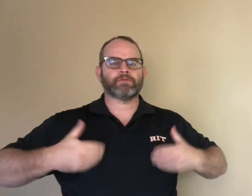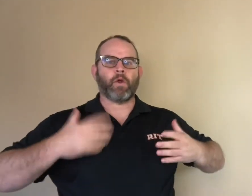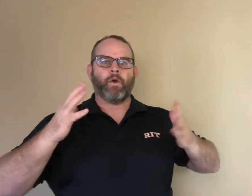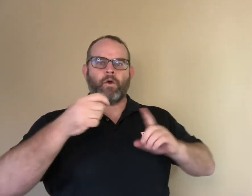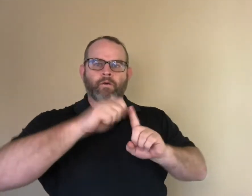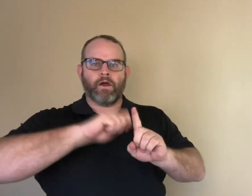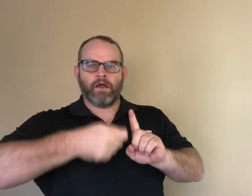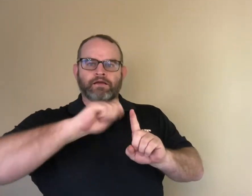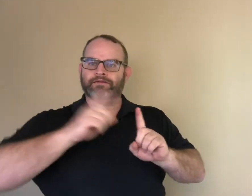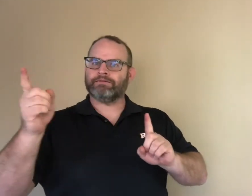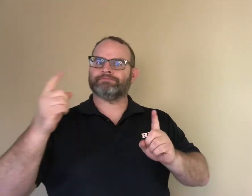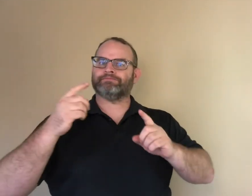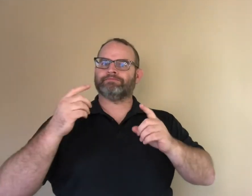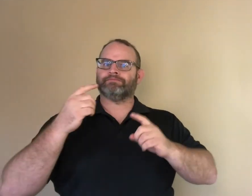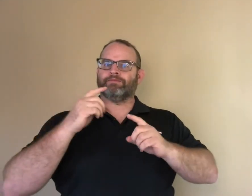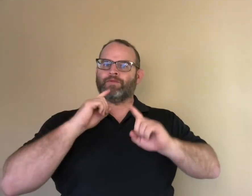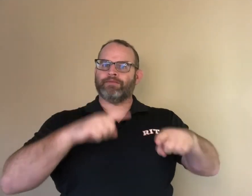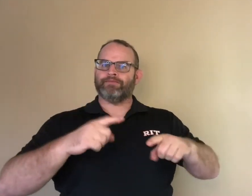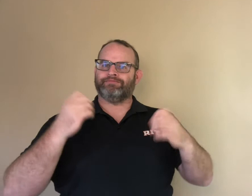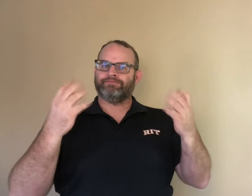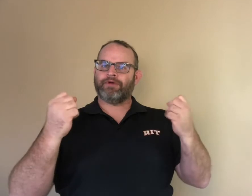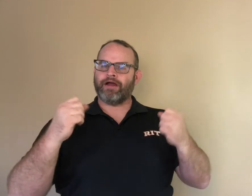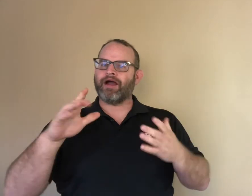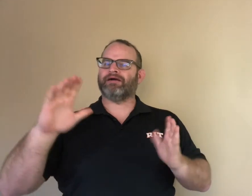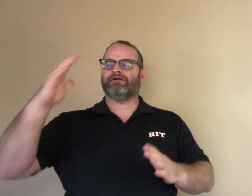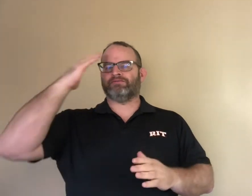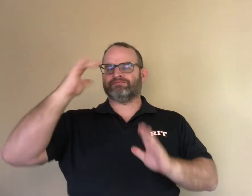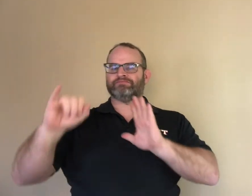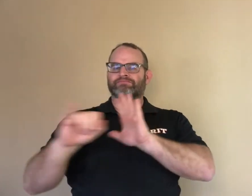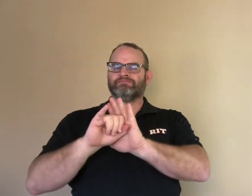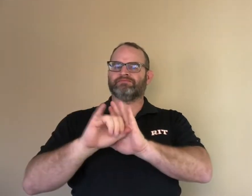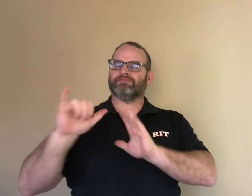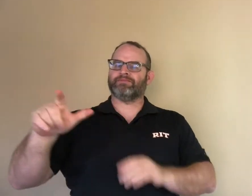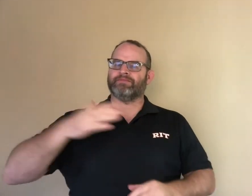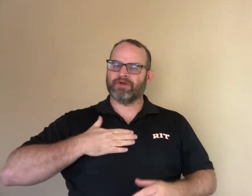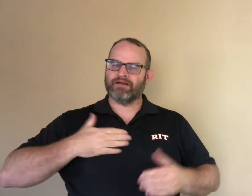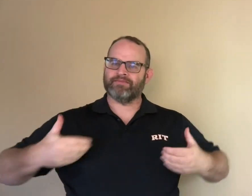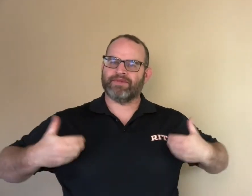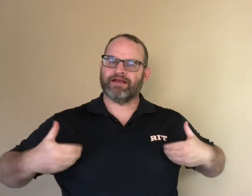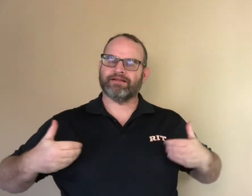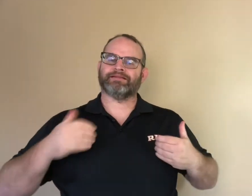The monkey responded in the sign language. That's how she knew it was her pet monkey.